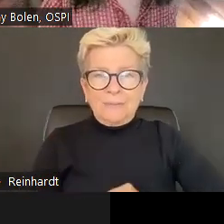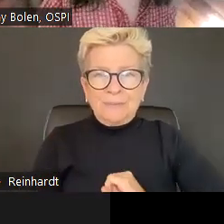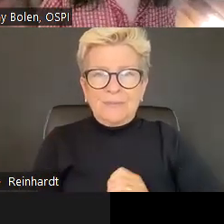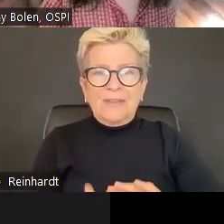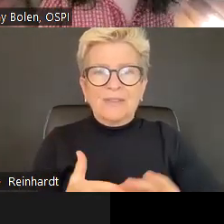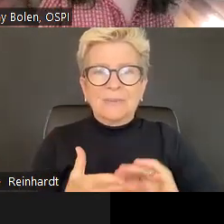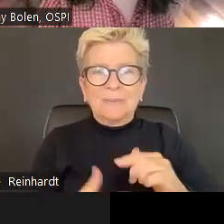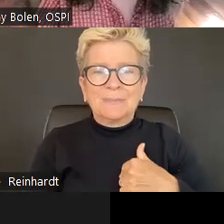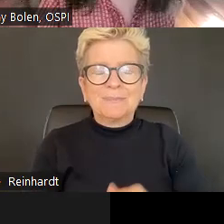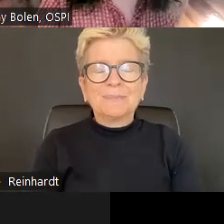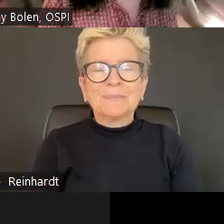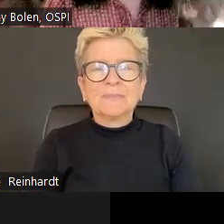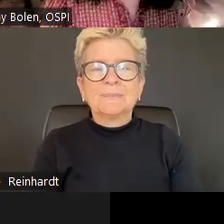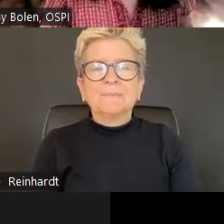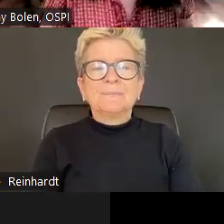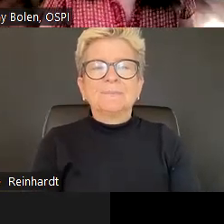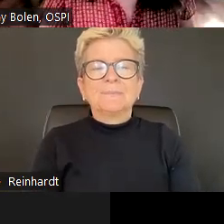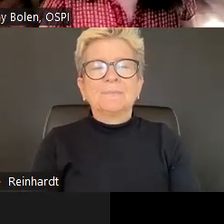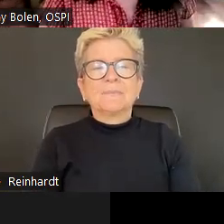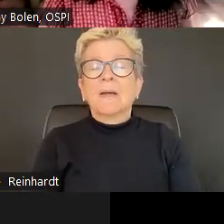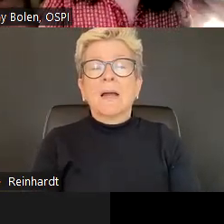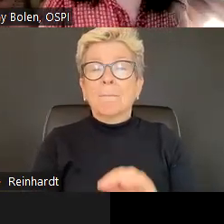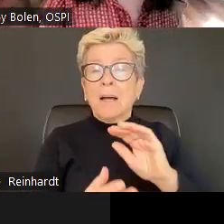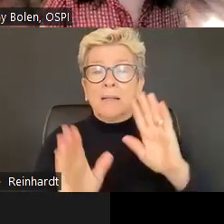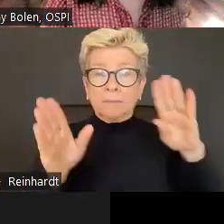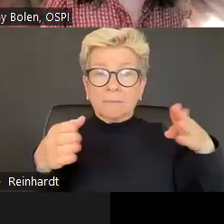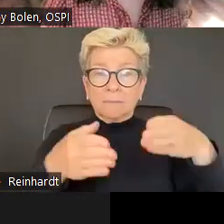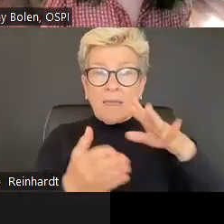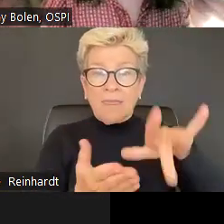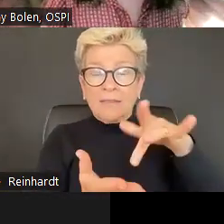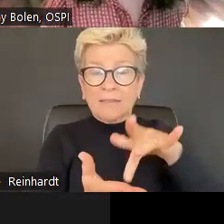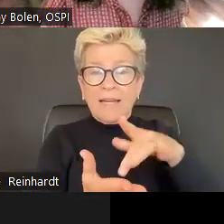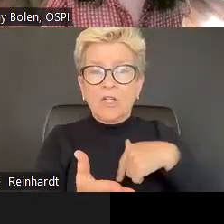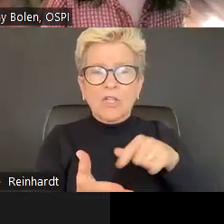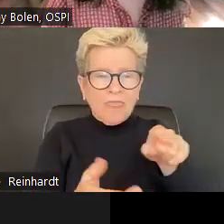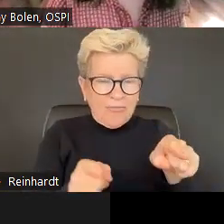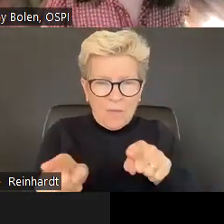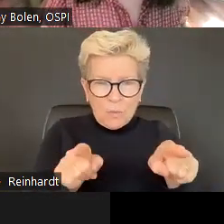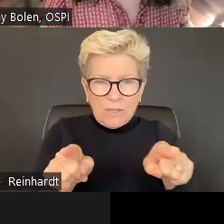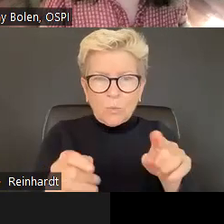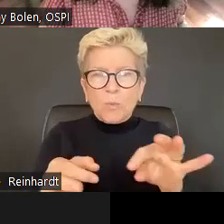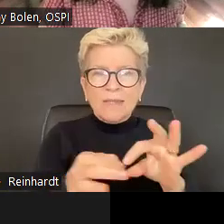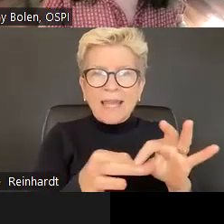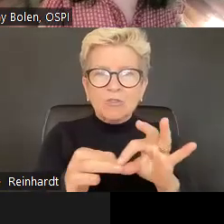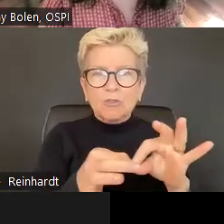Key things are supporting relationships. So that is key in both school climate and. In a motion in SEO.